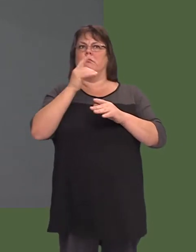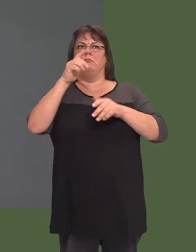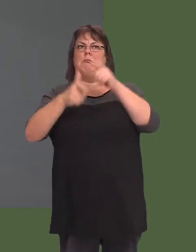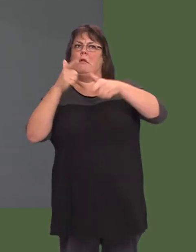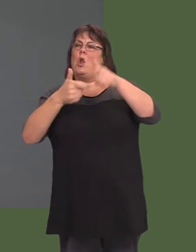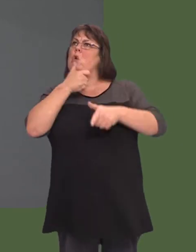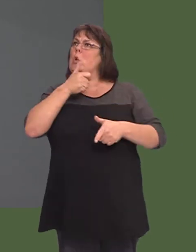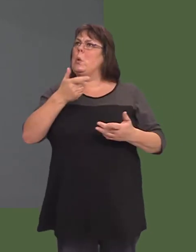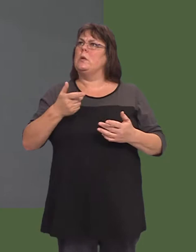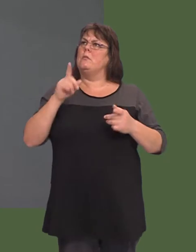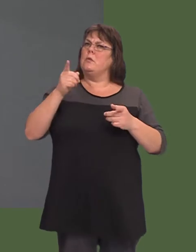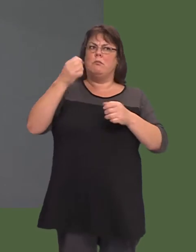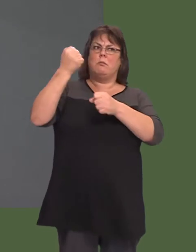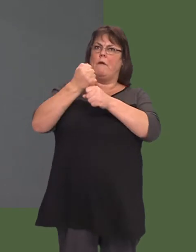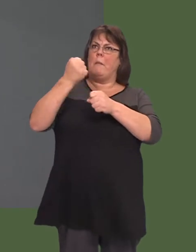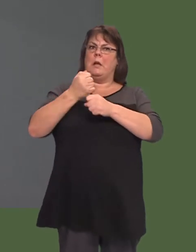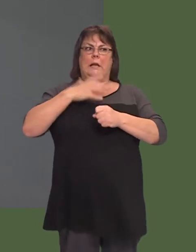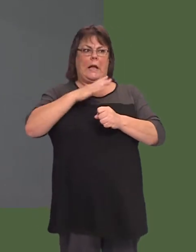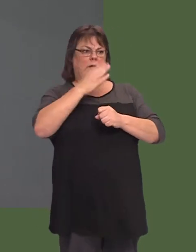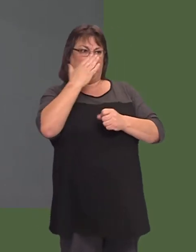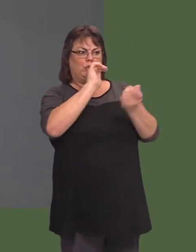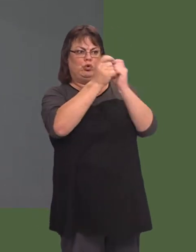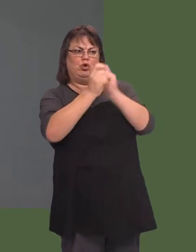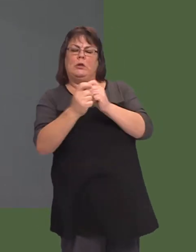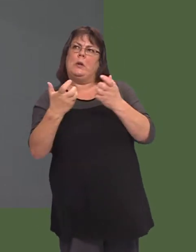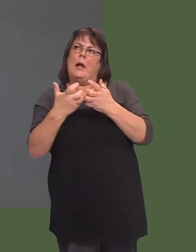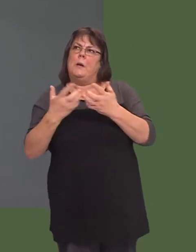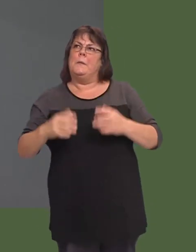So, what do you think the Government can do to really get that change in culture?